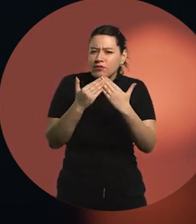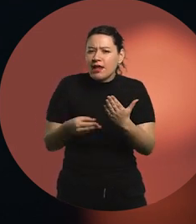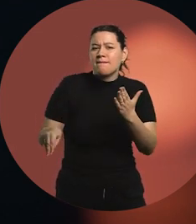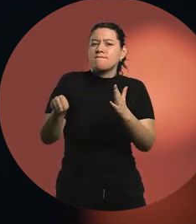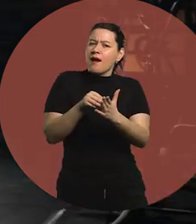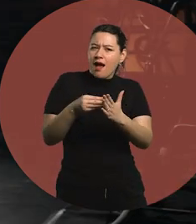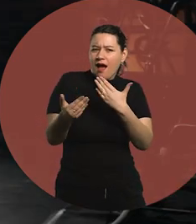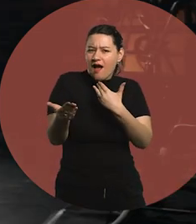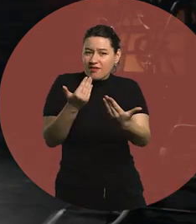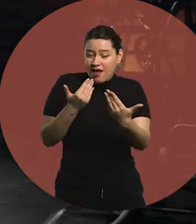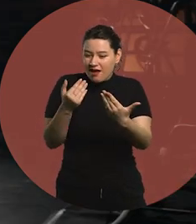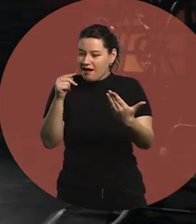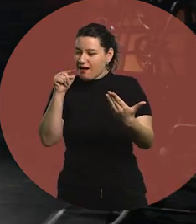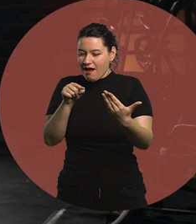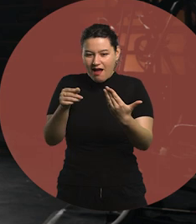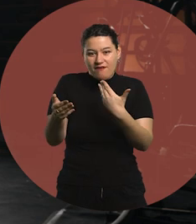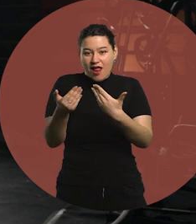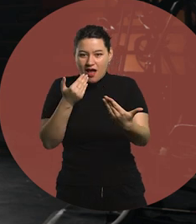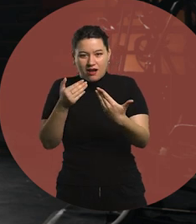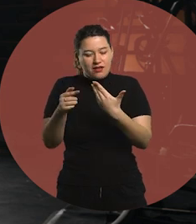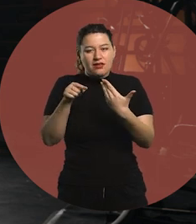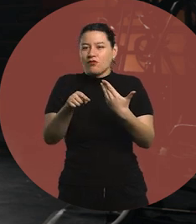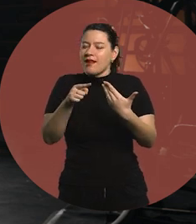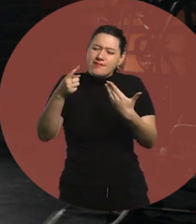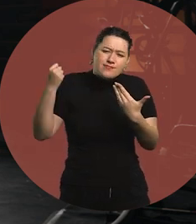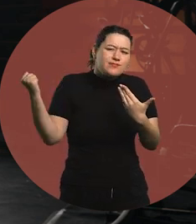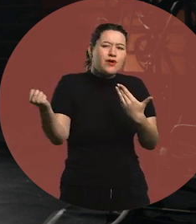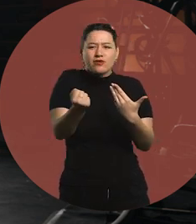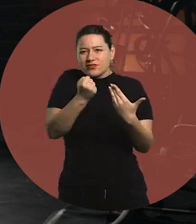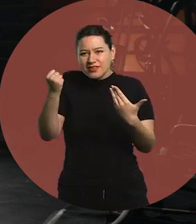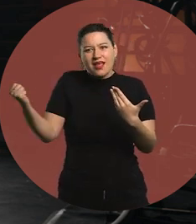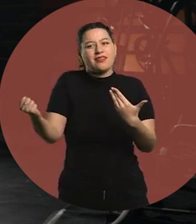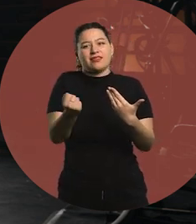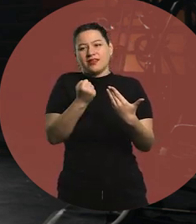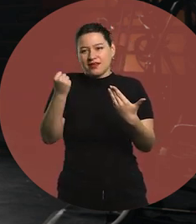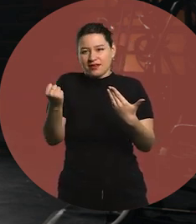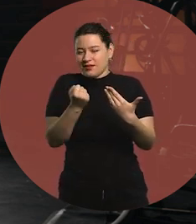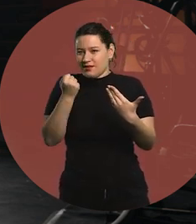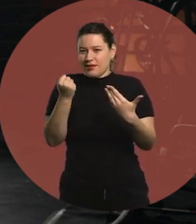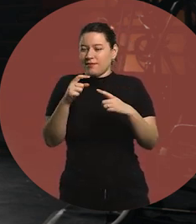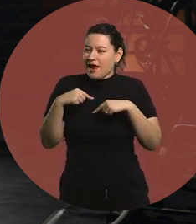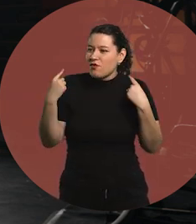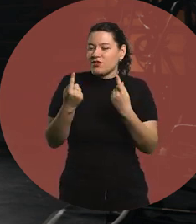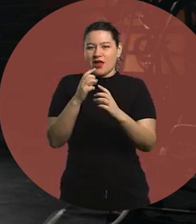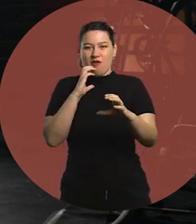Conversation is the key pillar of communication in the classroom.